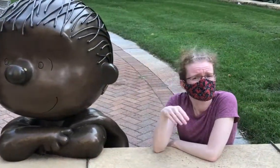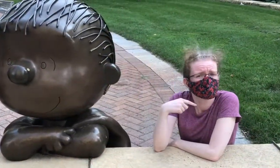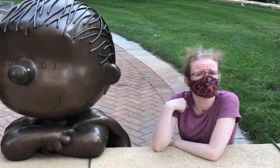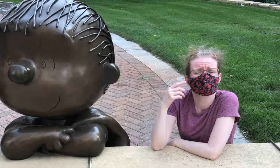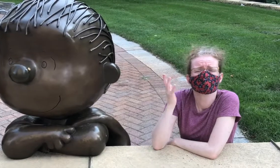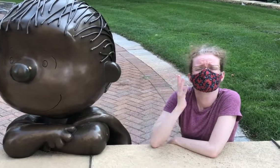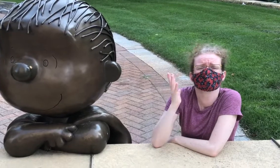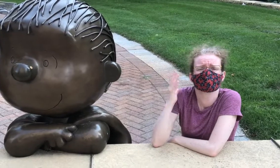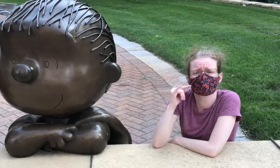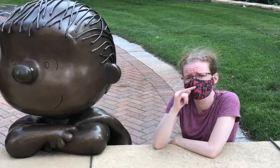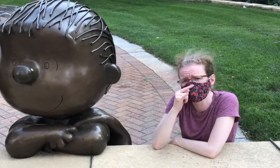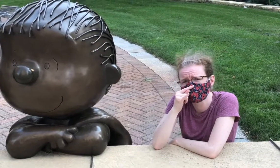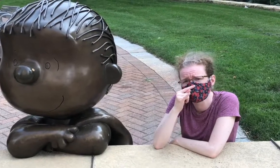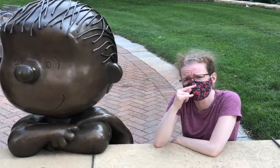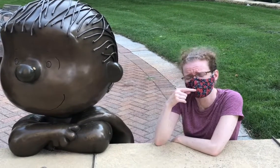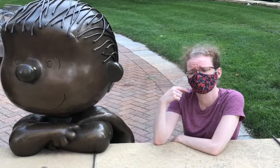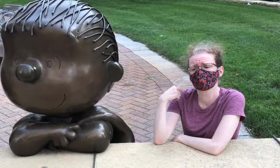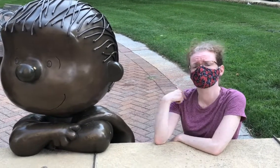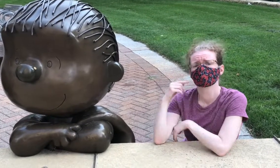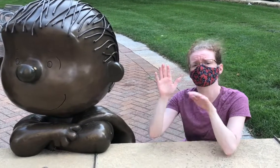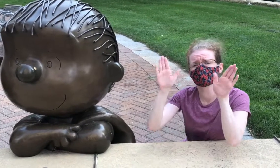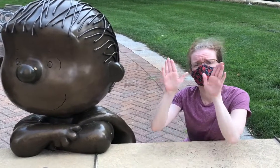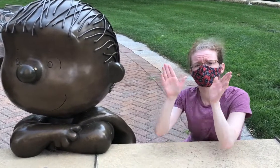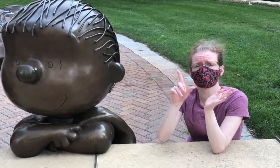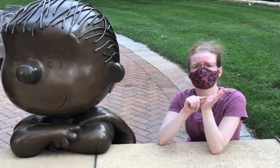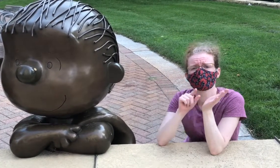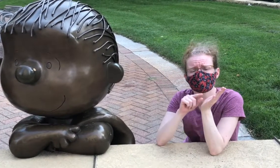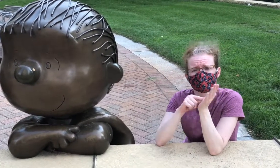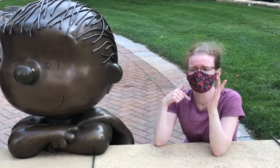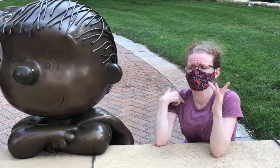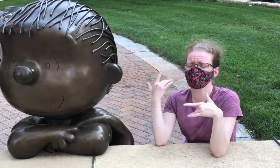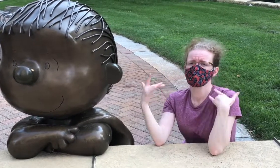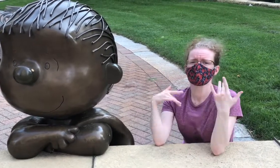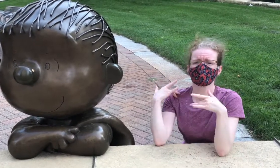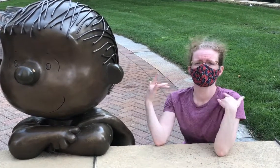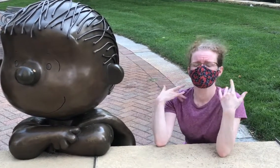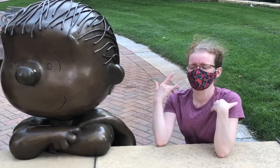When I was a kid, I loved the Sunday comics.